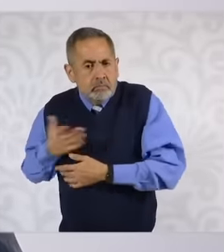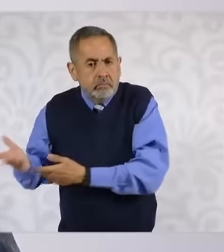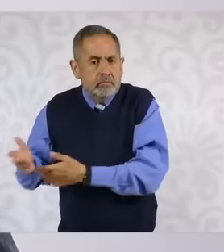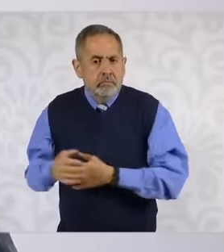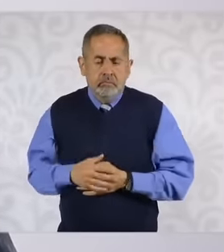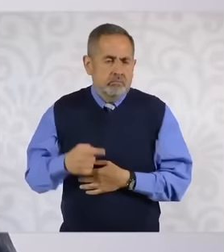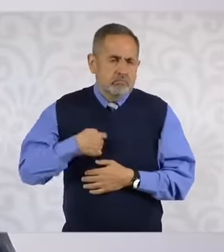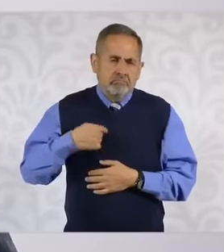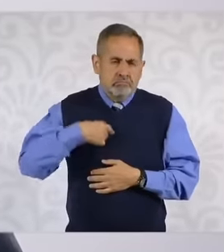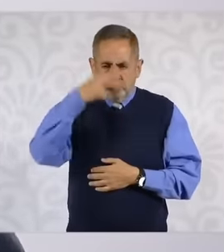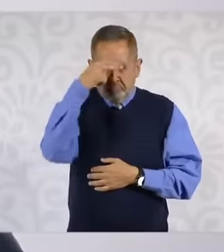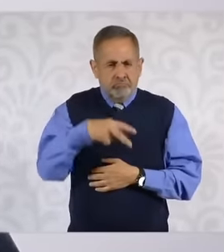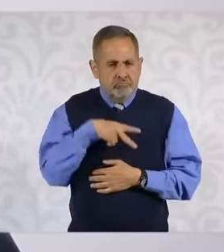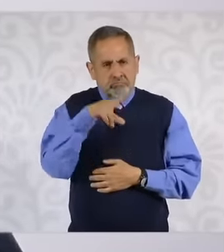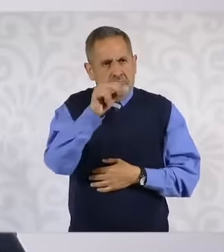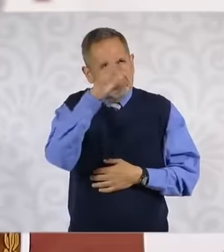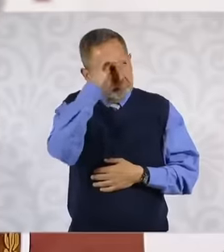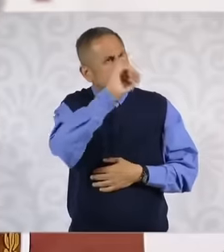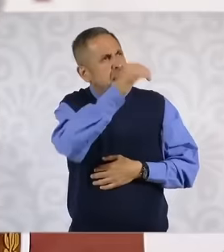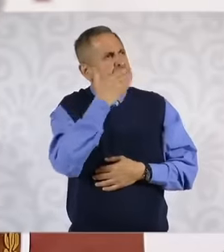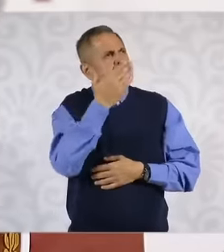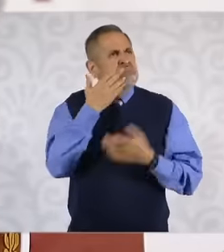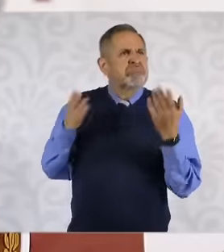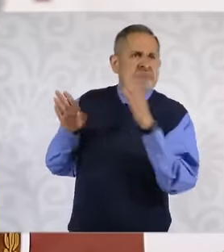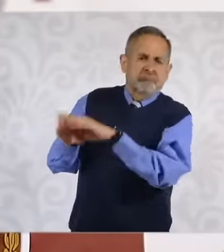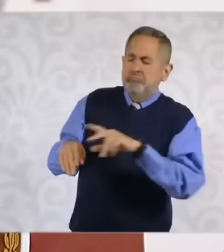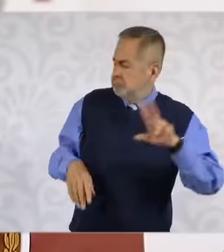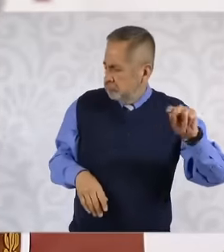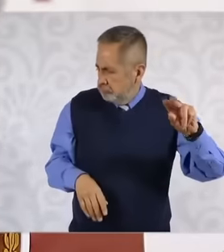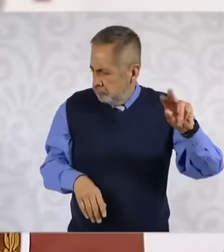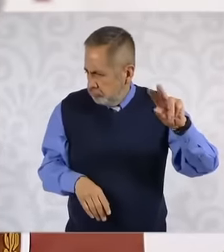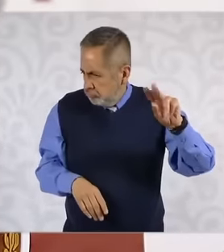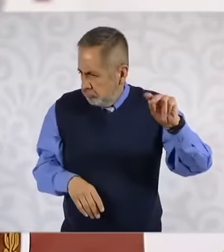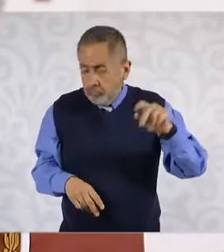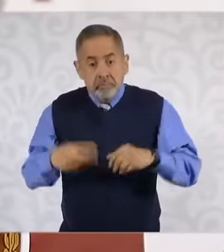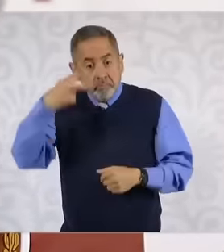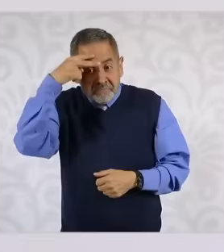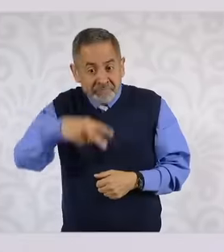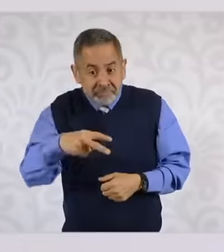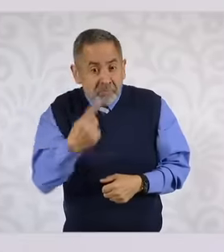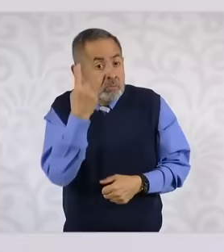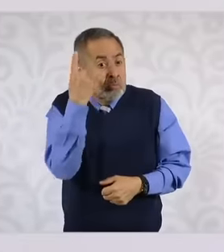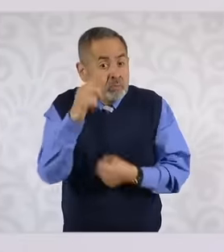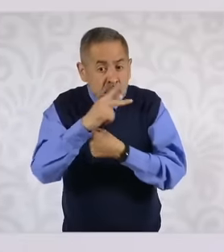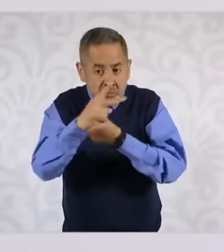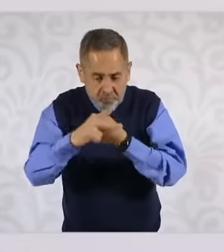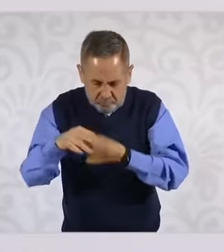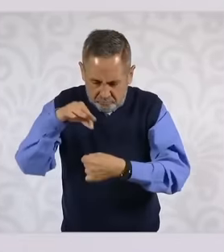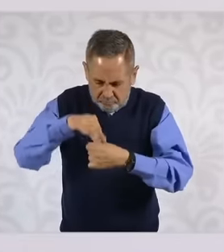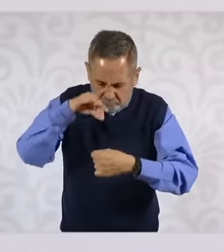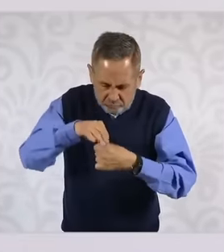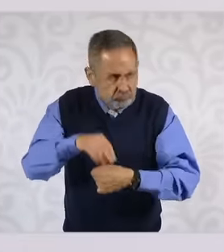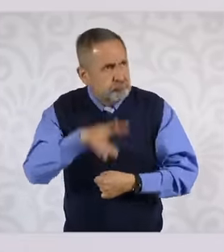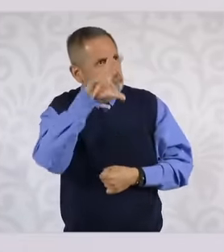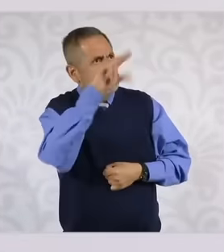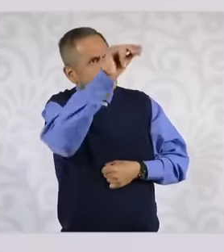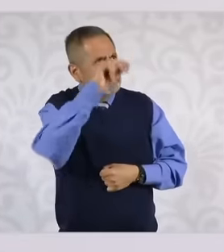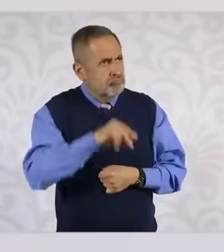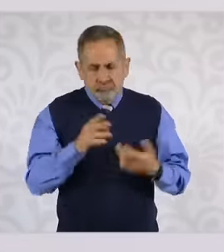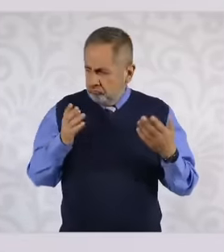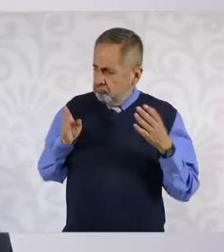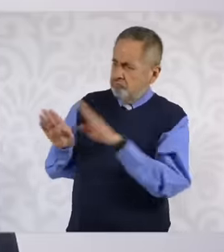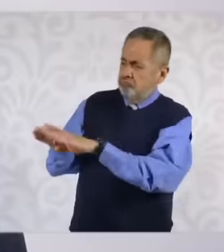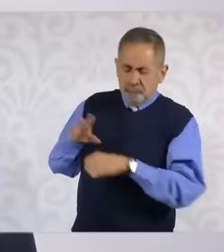we have not been there from the first moment. Mexico was the only country that voted against the blockade